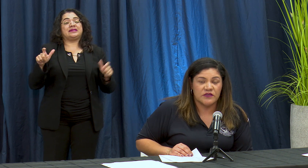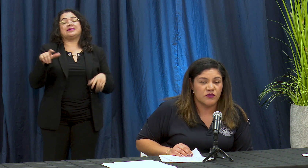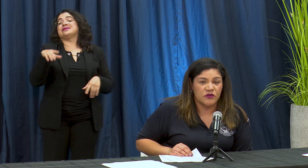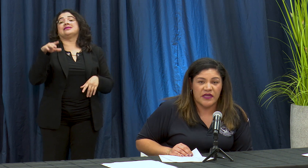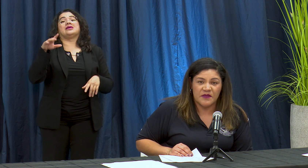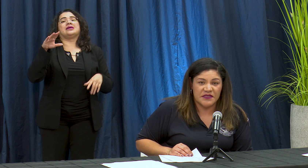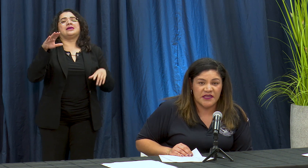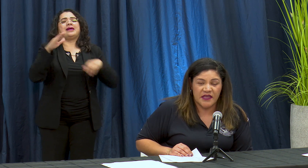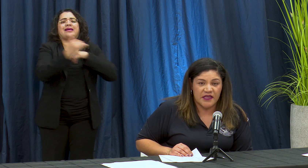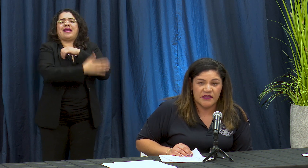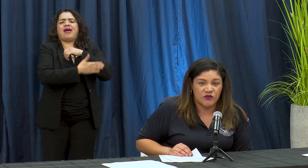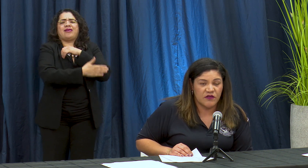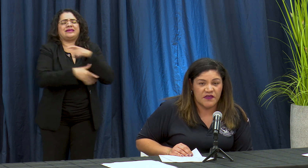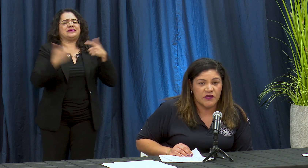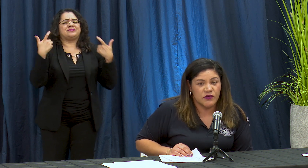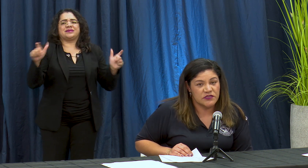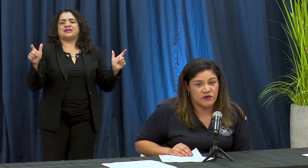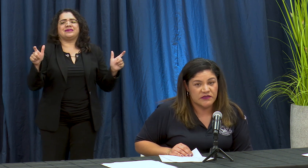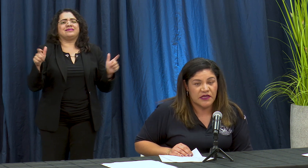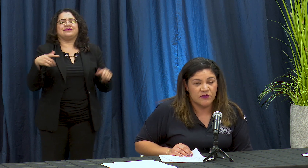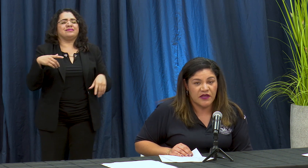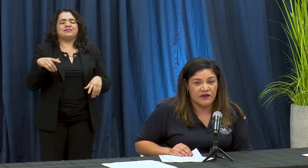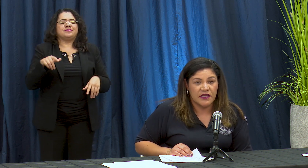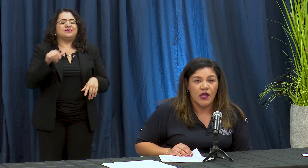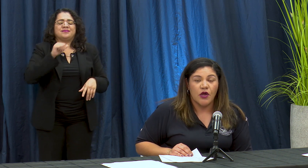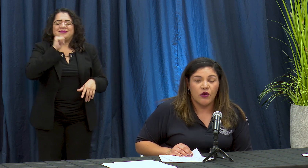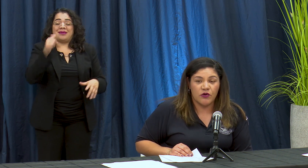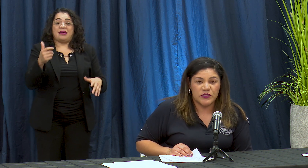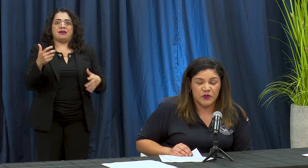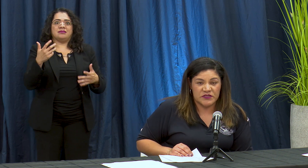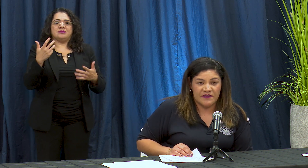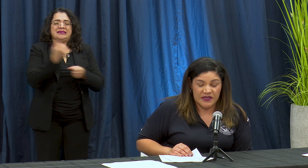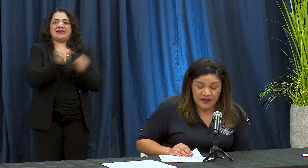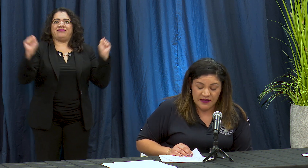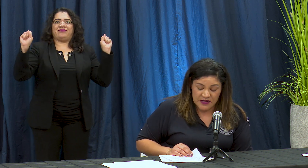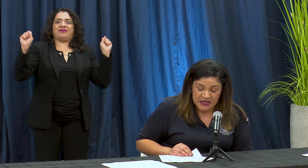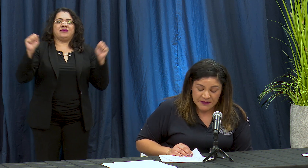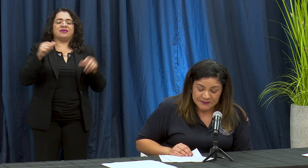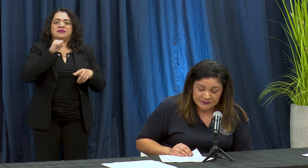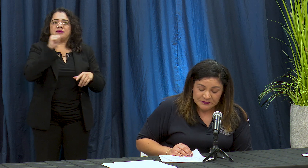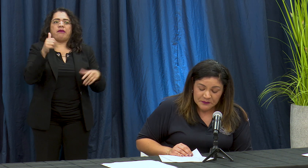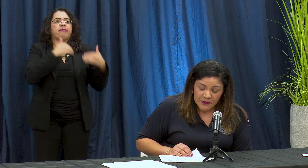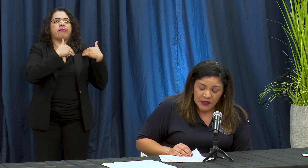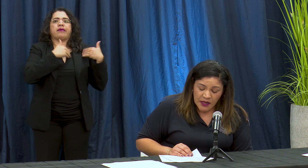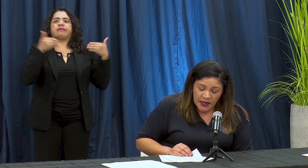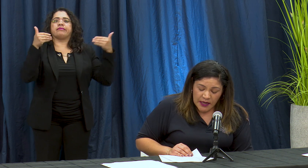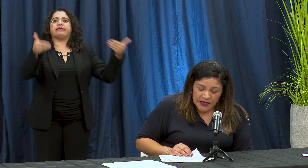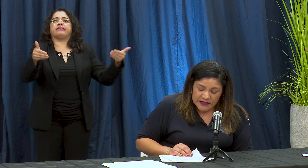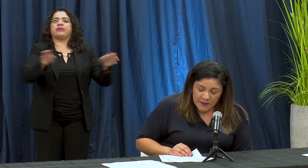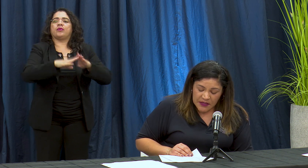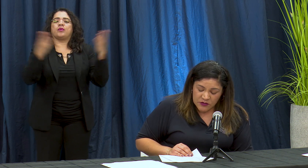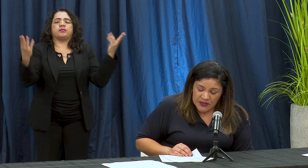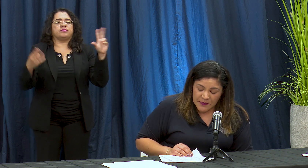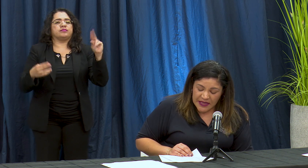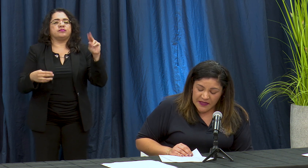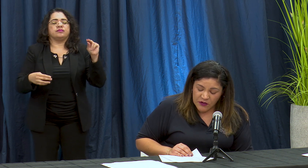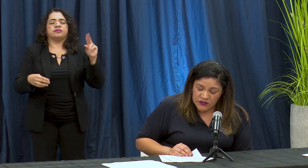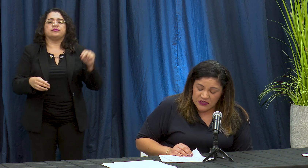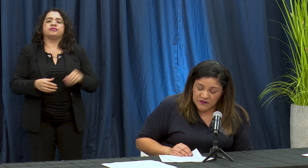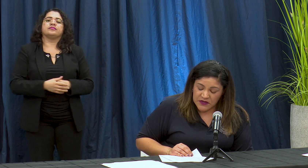sunday i demasiado gente todavía no es ole saludable a or responsible entre abrir etapa dos amply Adak on certification